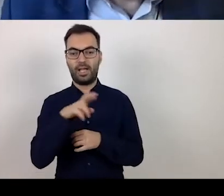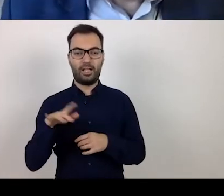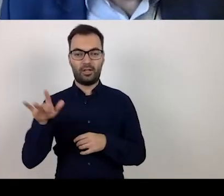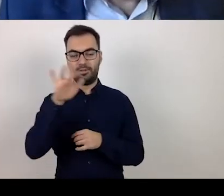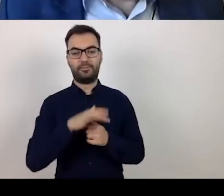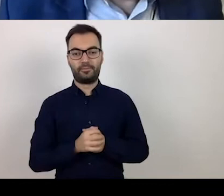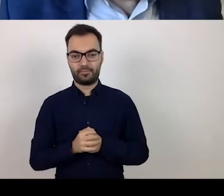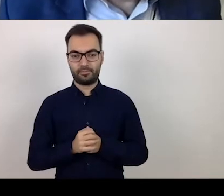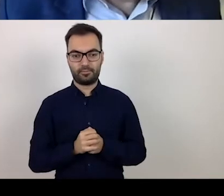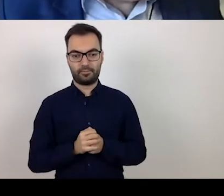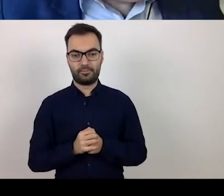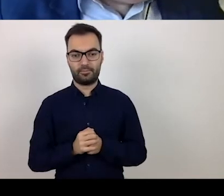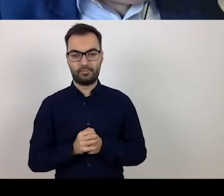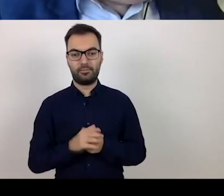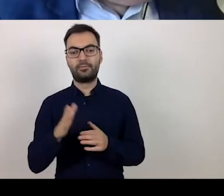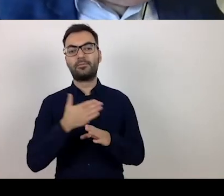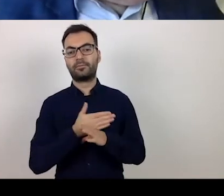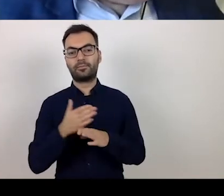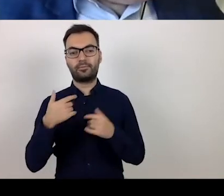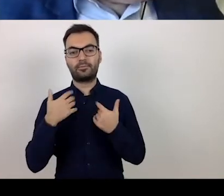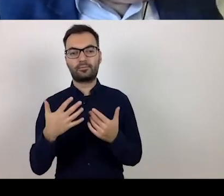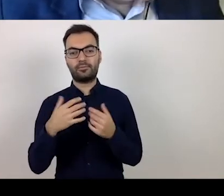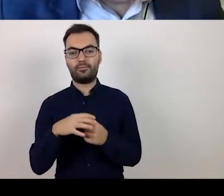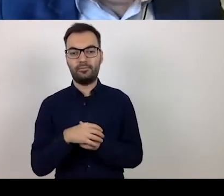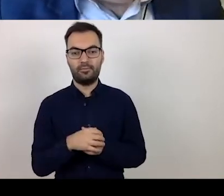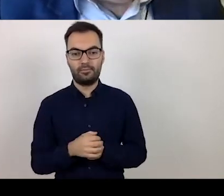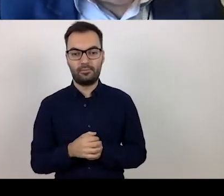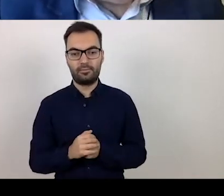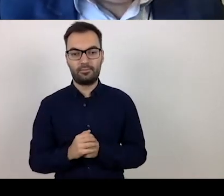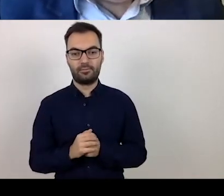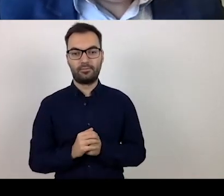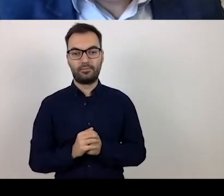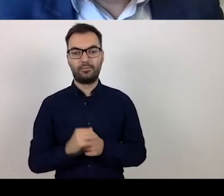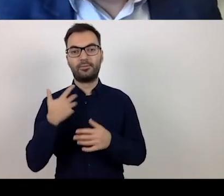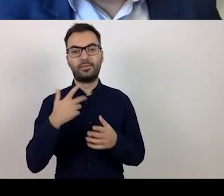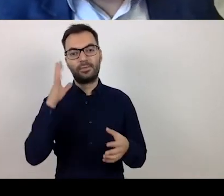Next, I would like to cover